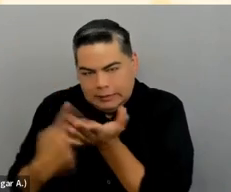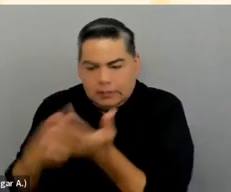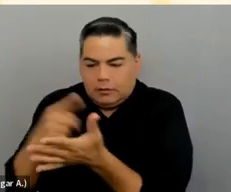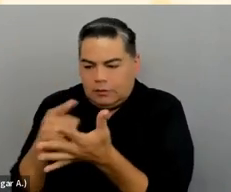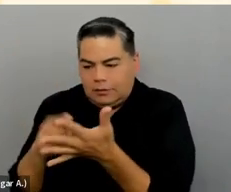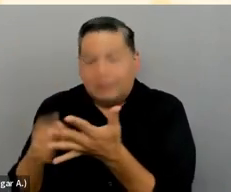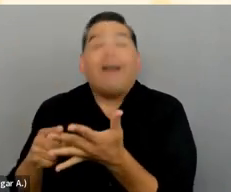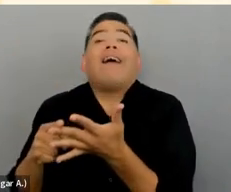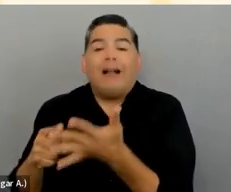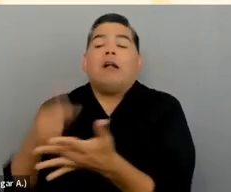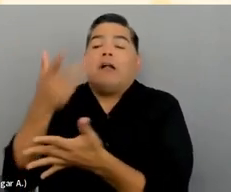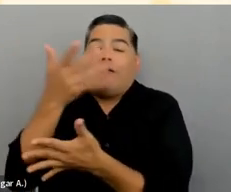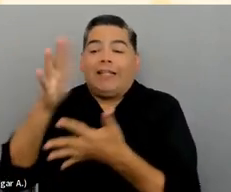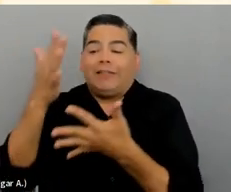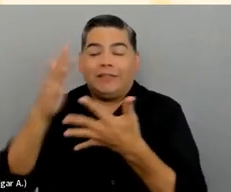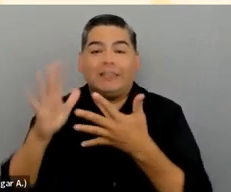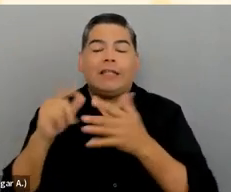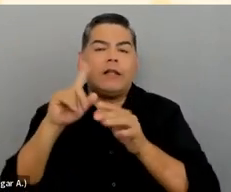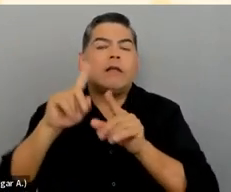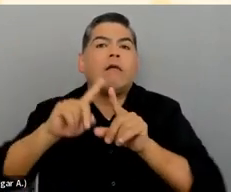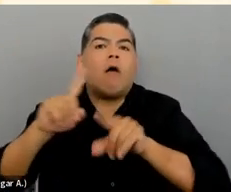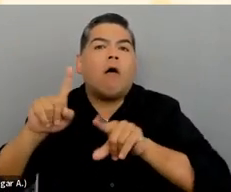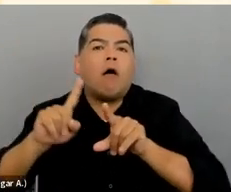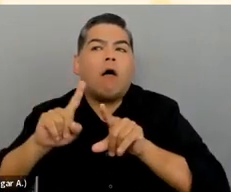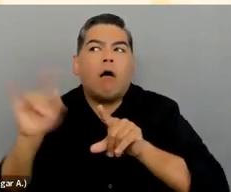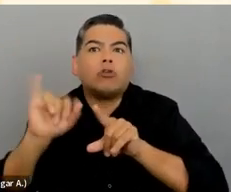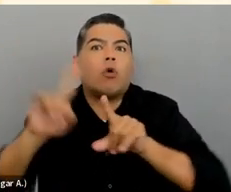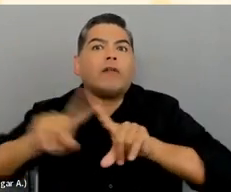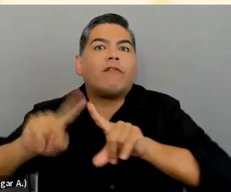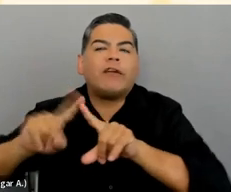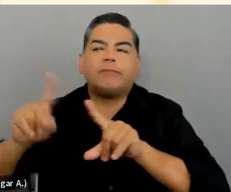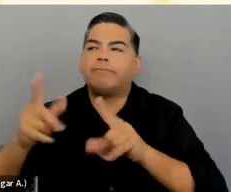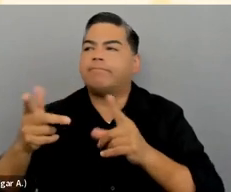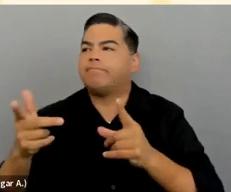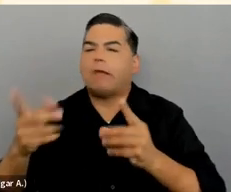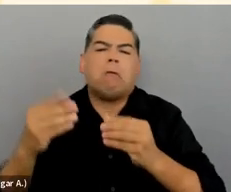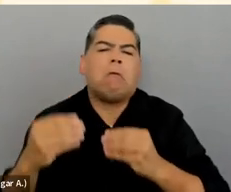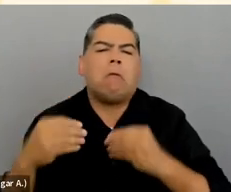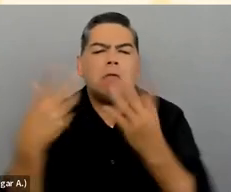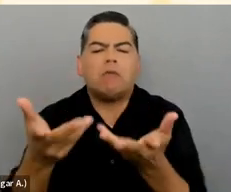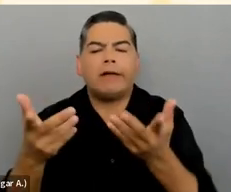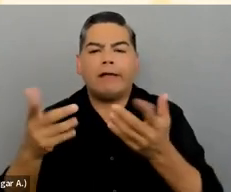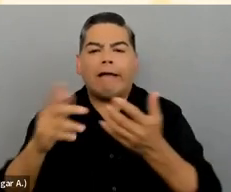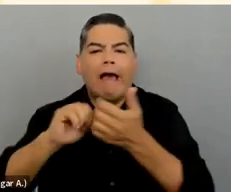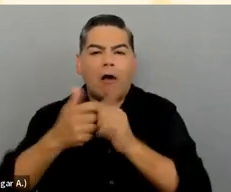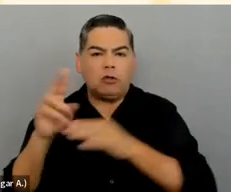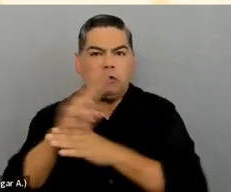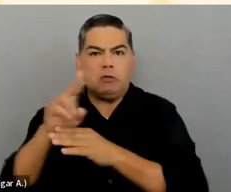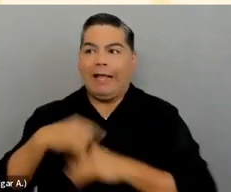And I provided you with different ways of seeing what that looked like or what that was like in practice.